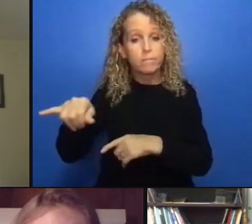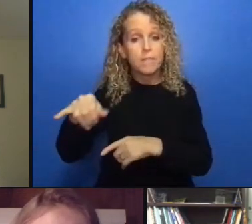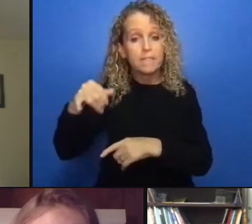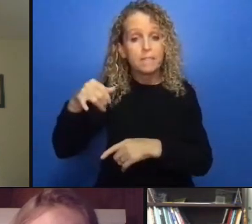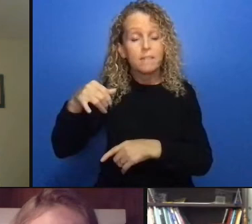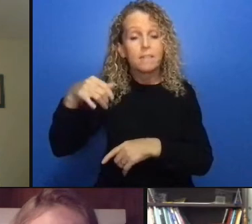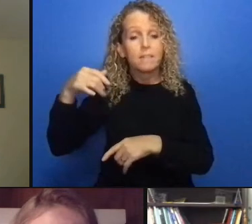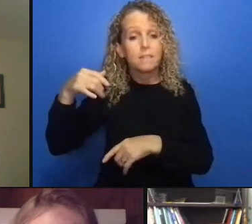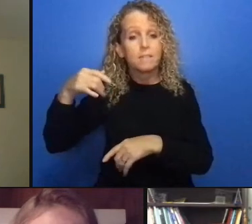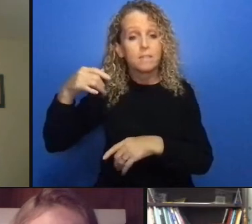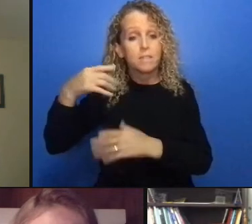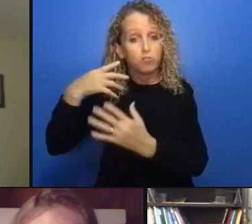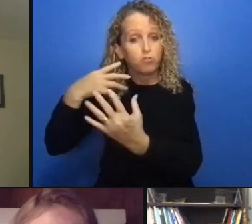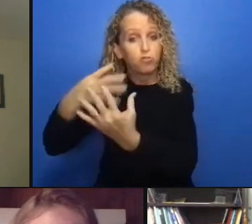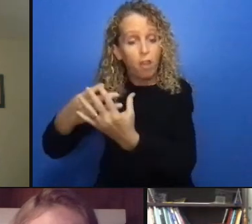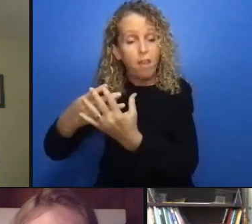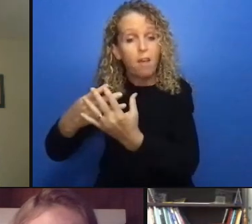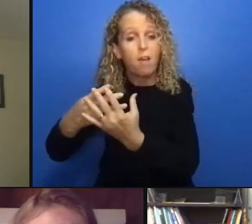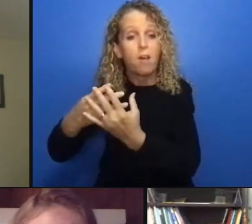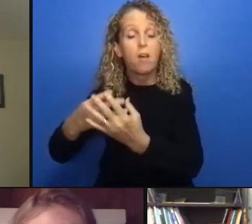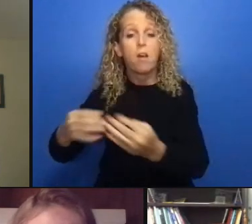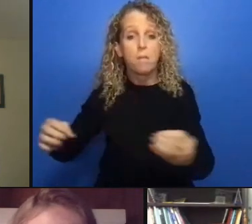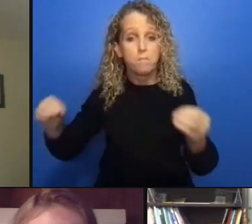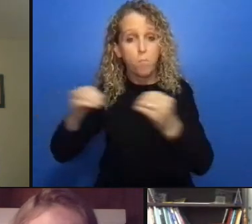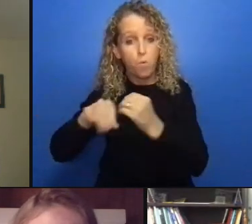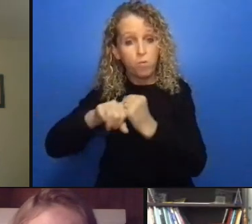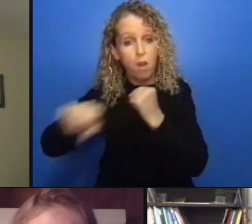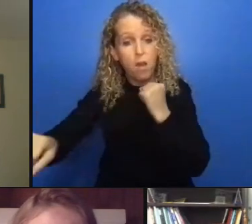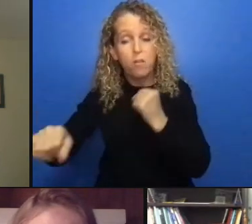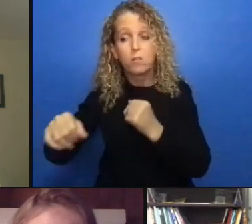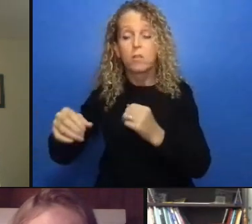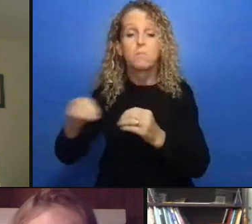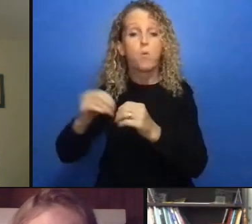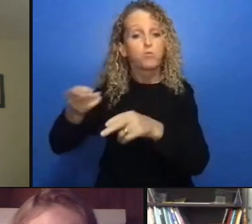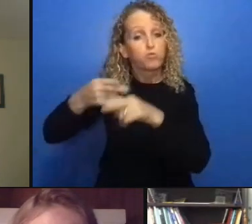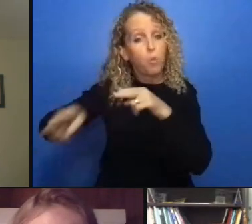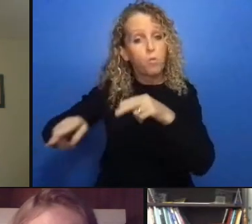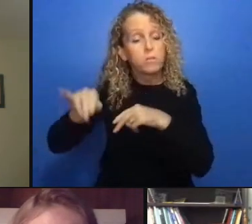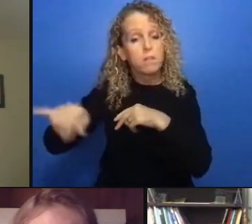and more radical social movement spaces outside of institutions so it's kind of kept